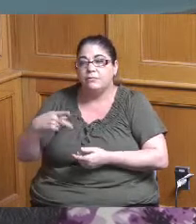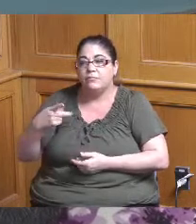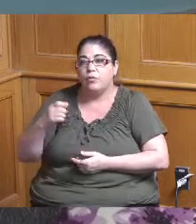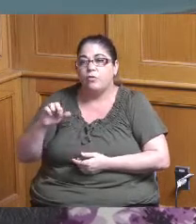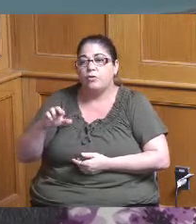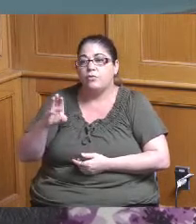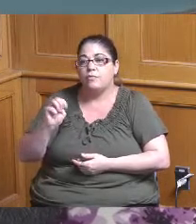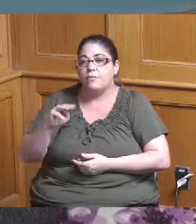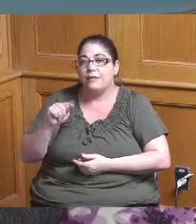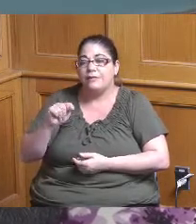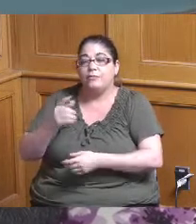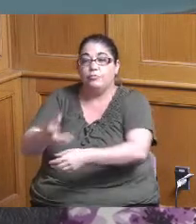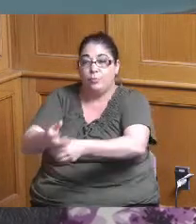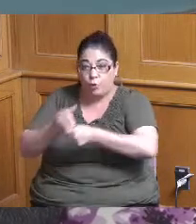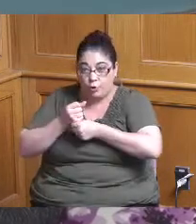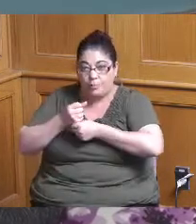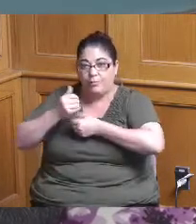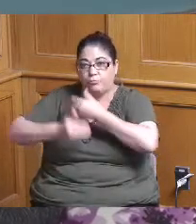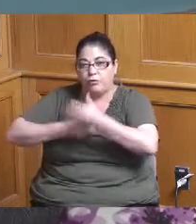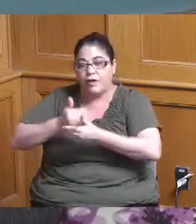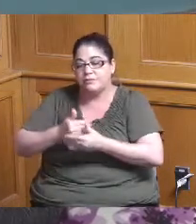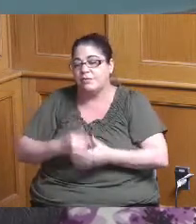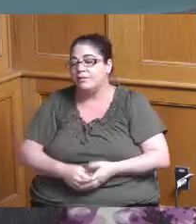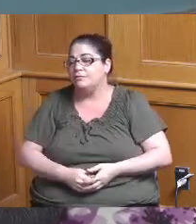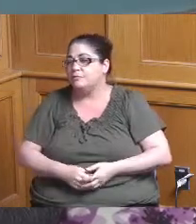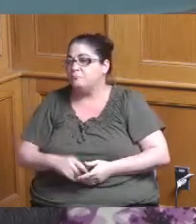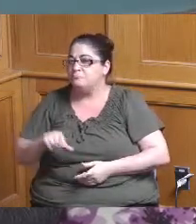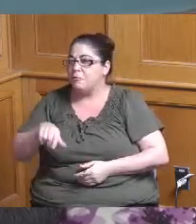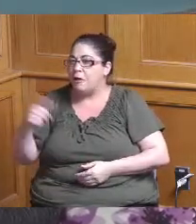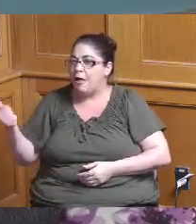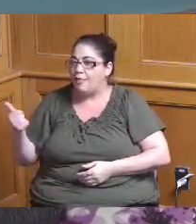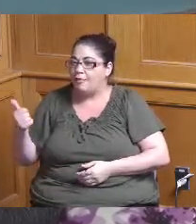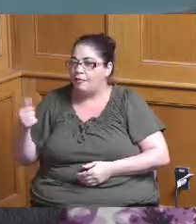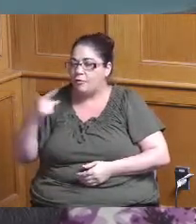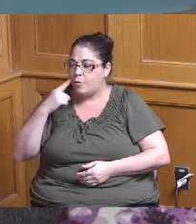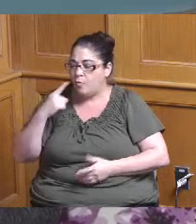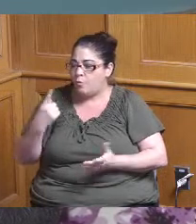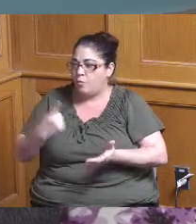is it just the liaison or is it something else that you're doing with the on the procurement